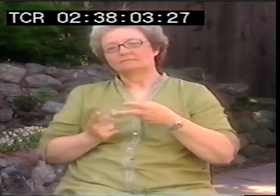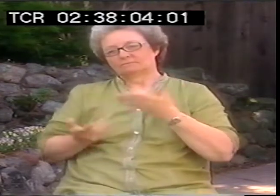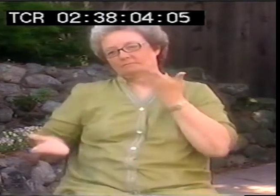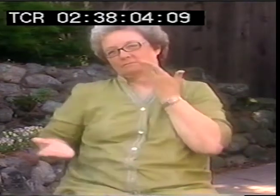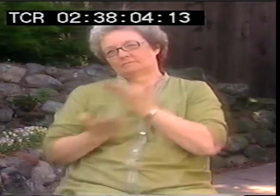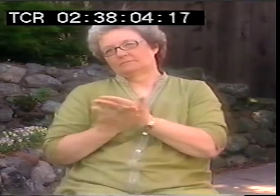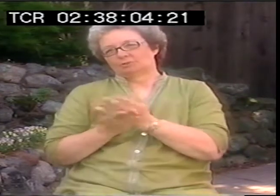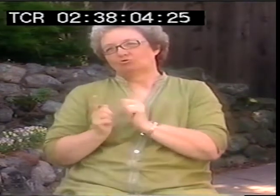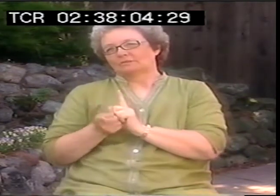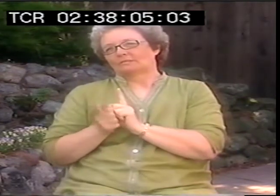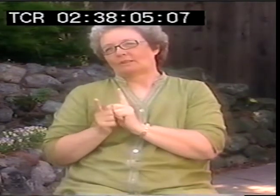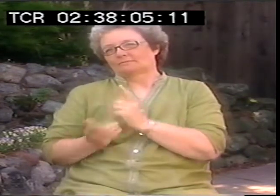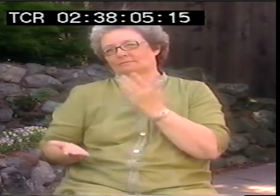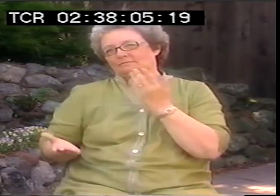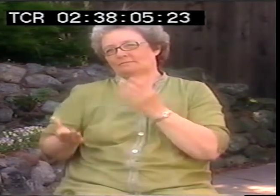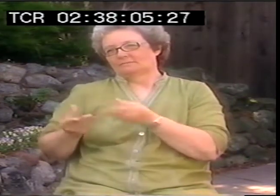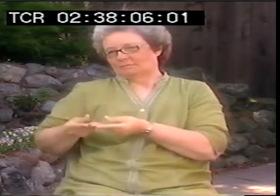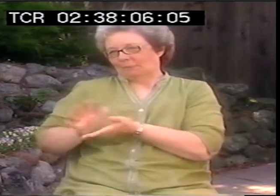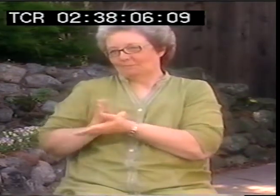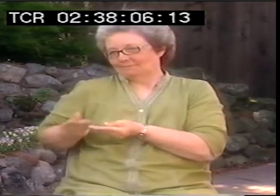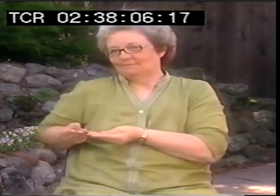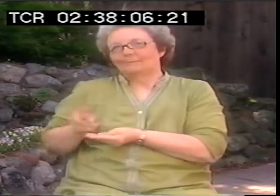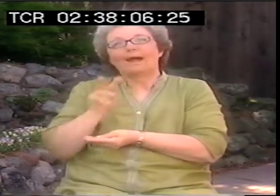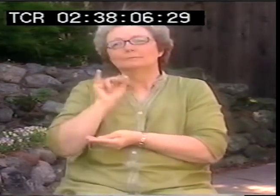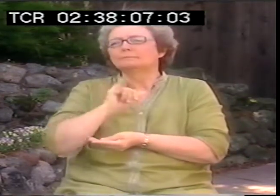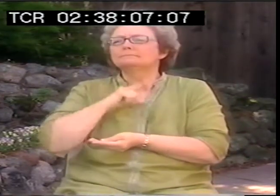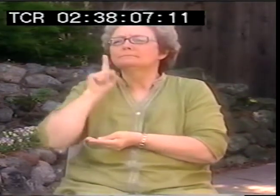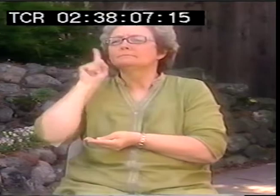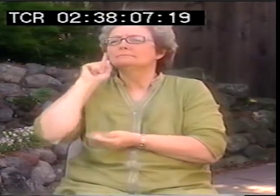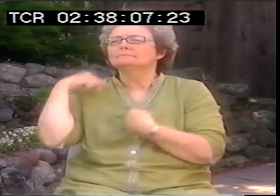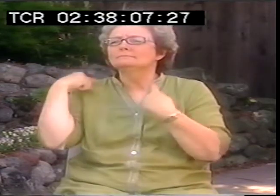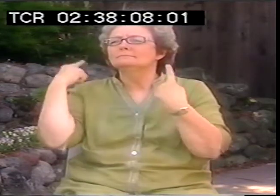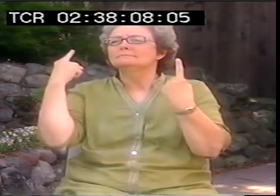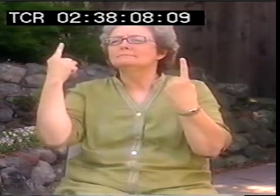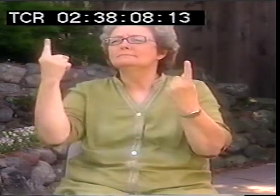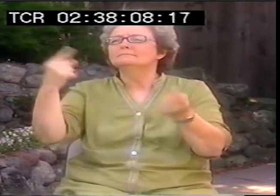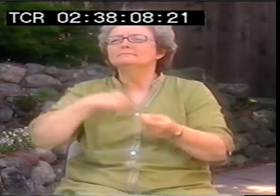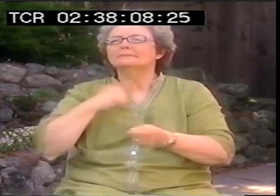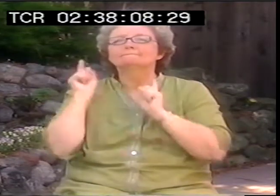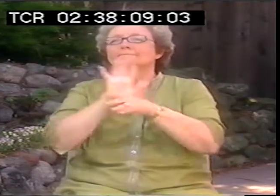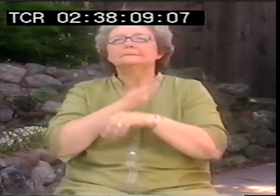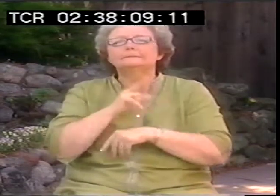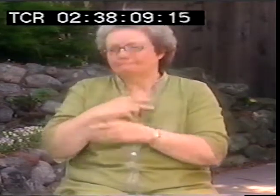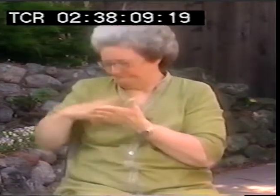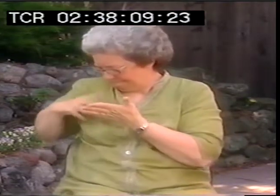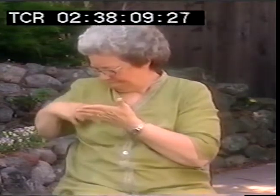So for your film, people should learn sign to understand it. But the second best thing, of course, is to have some kind of translation.